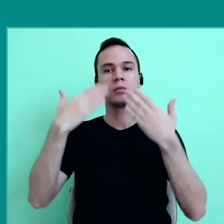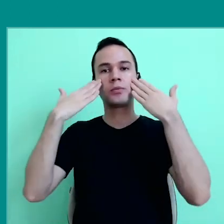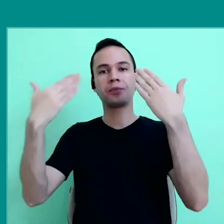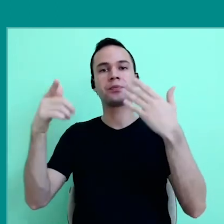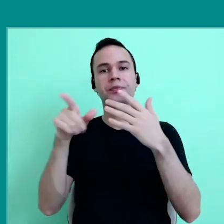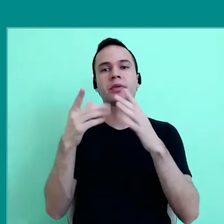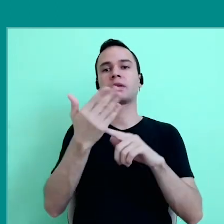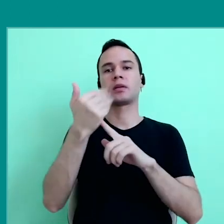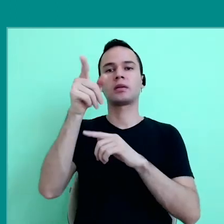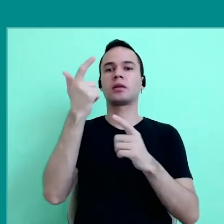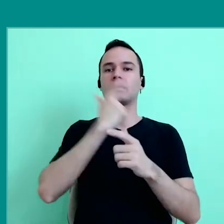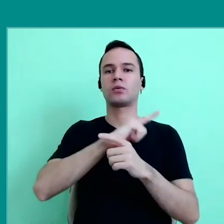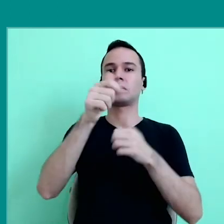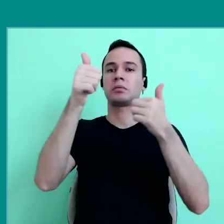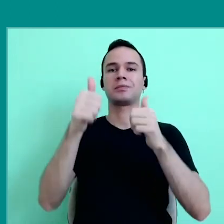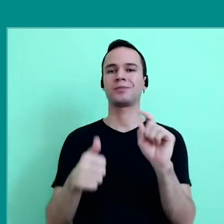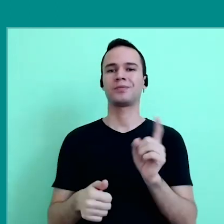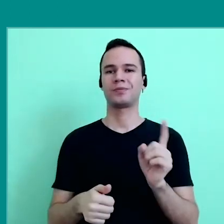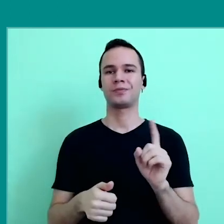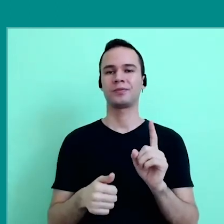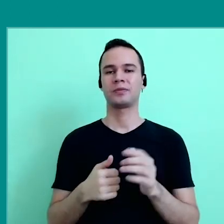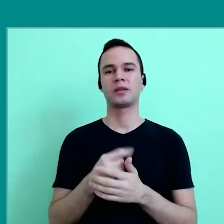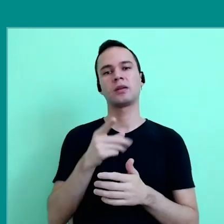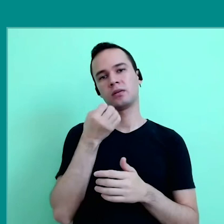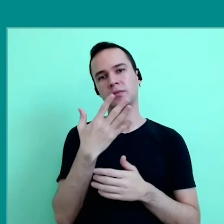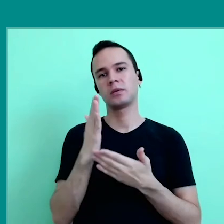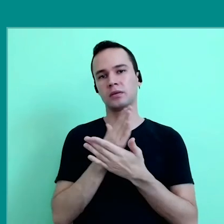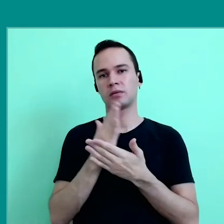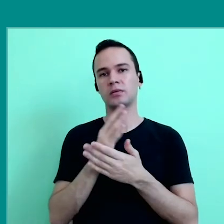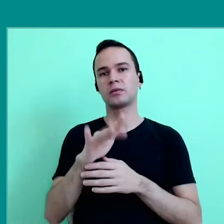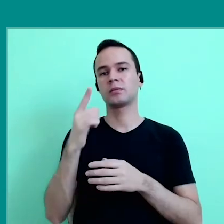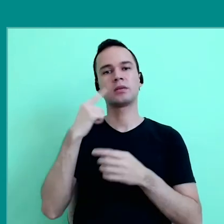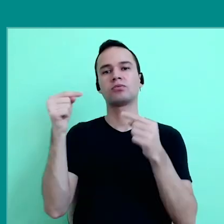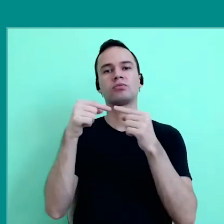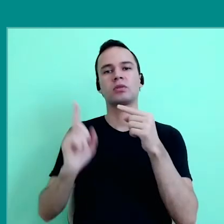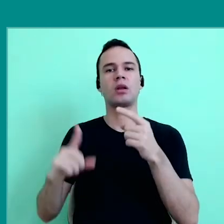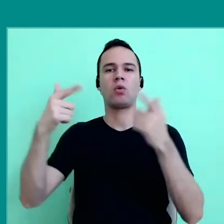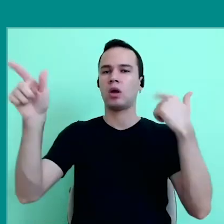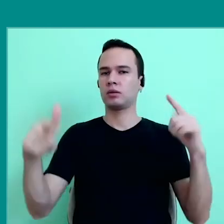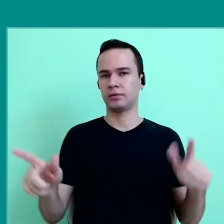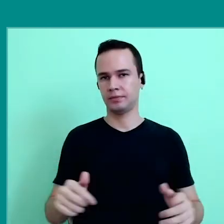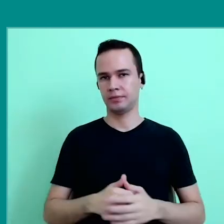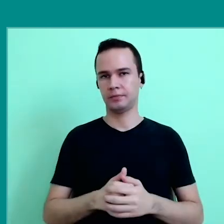that digital technologies nor always produce a good pedagogy, and are good for some questions, but not necessarily for others.